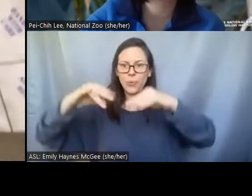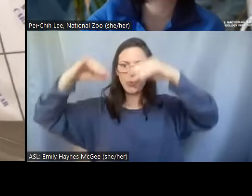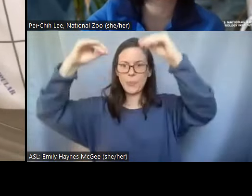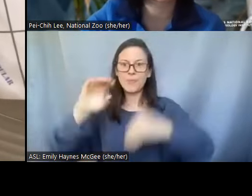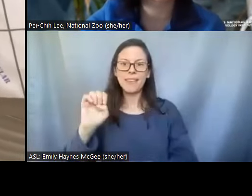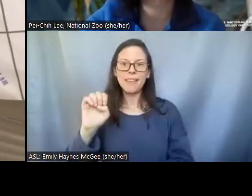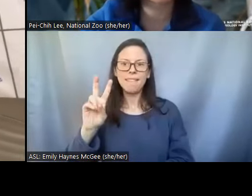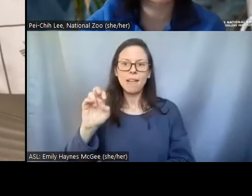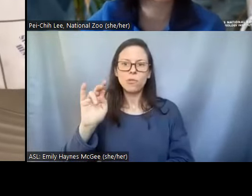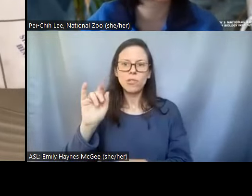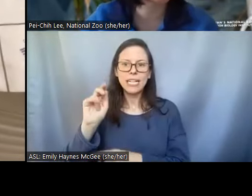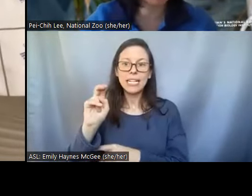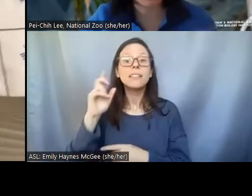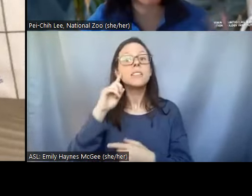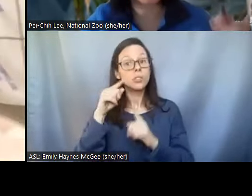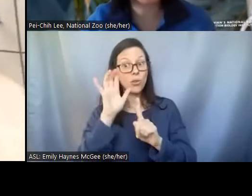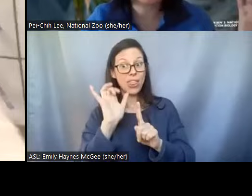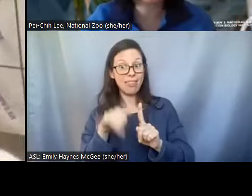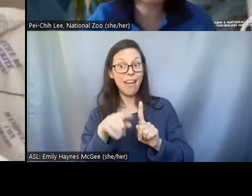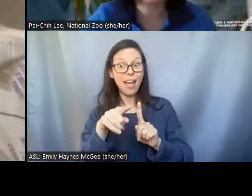in preparation from liquid nitrogen so they just turn into